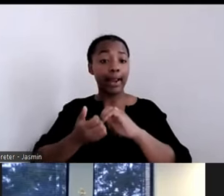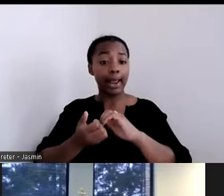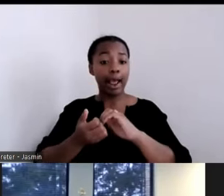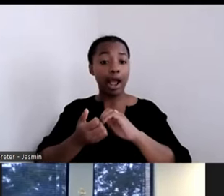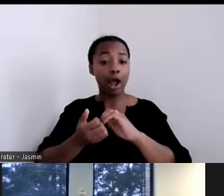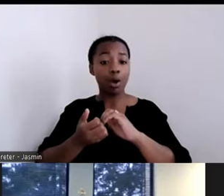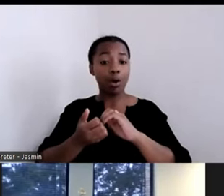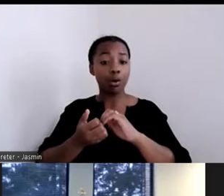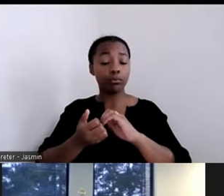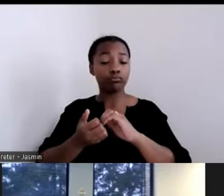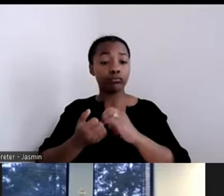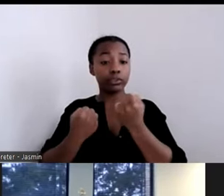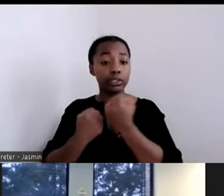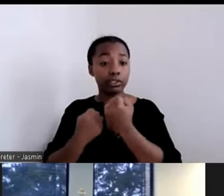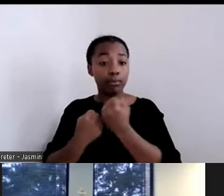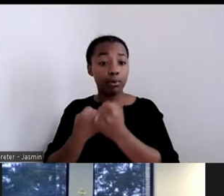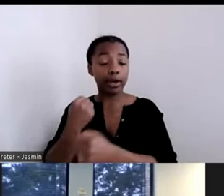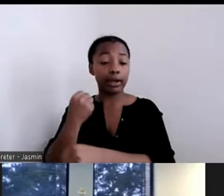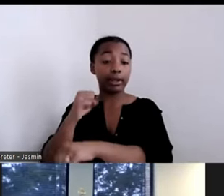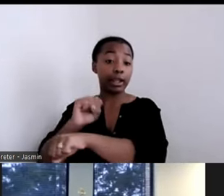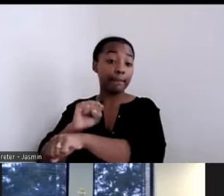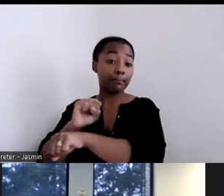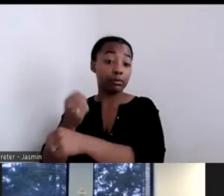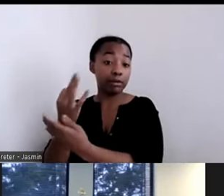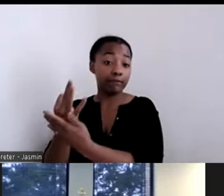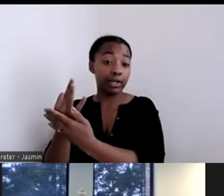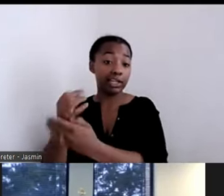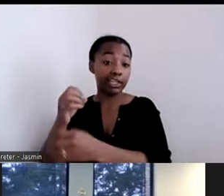your state, I would encourage you to talk to your state behavioral health authority.